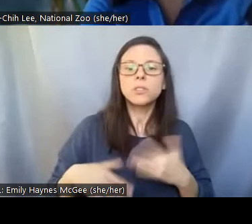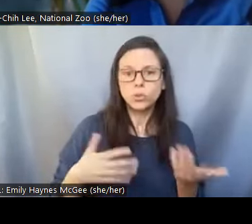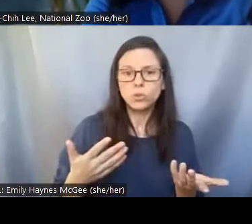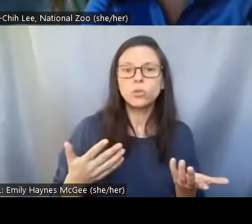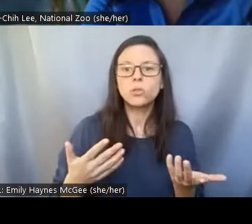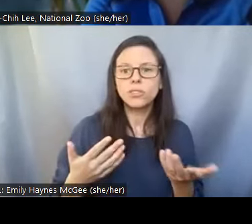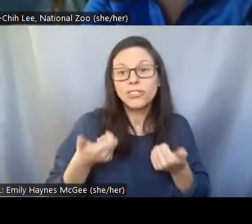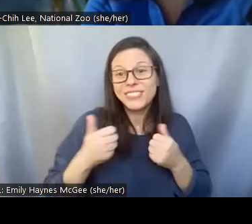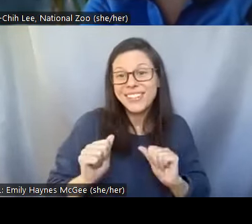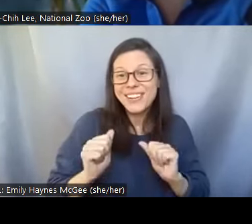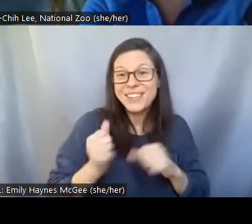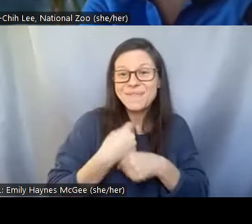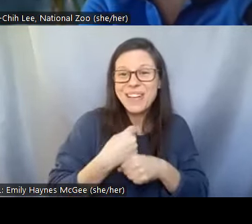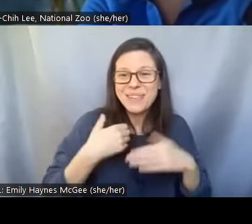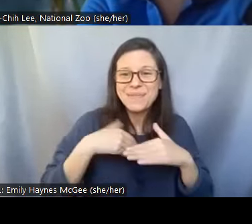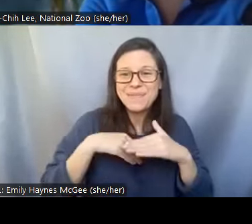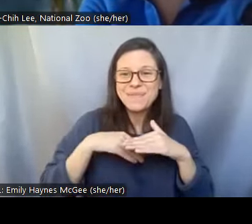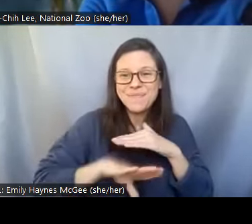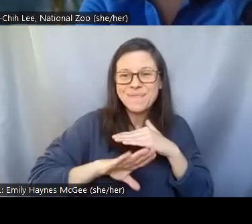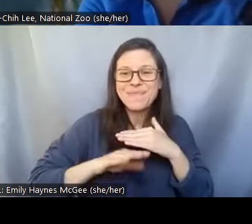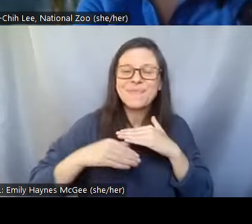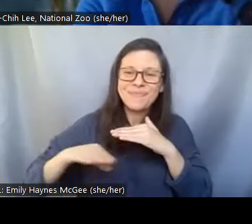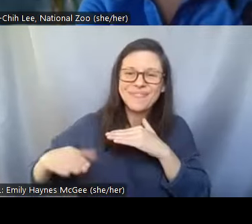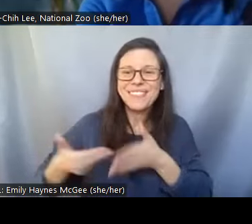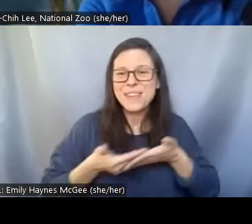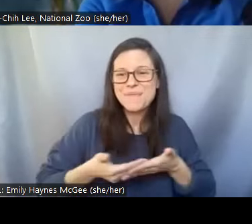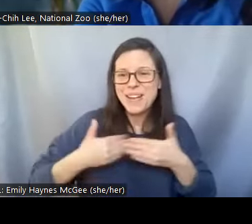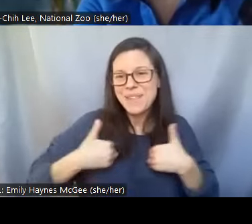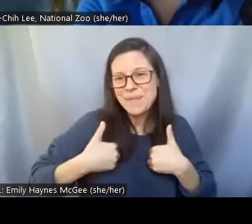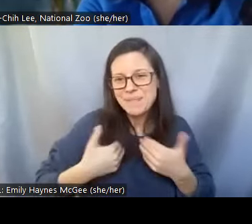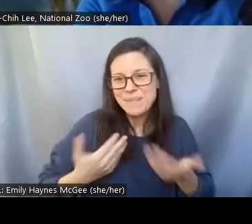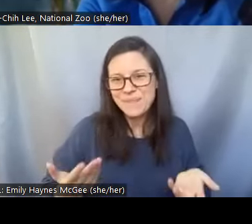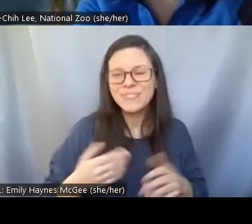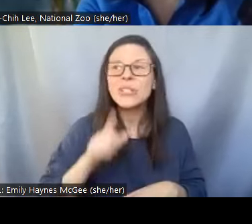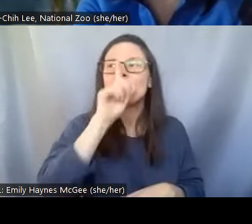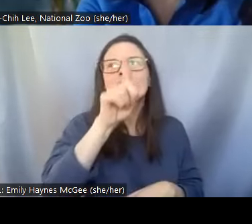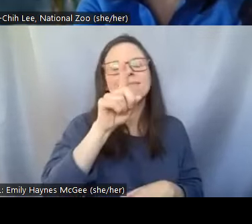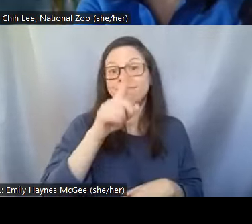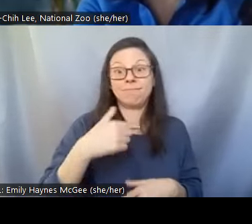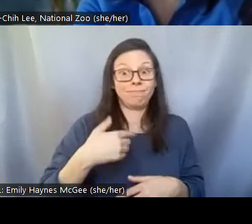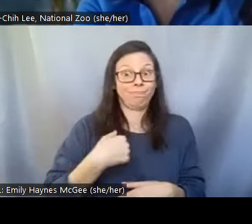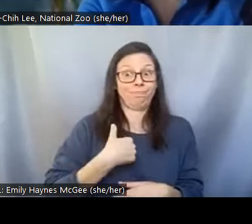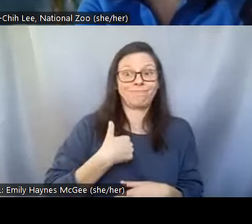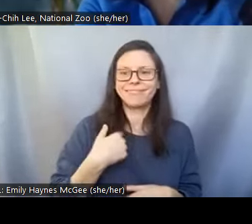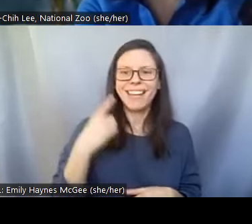animals from them. So it's always for me it's always exciting to be part of these procedures